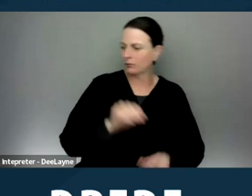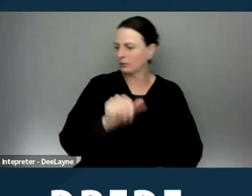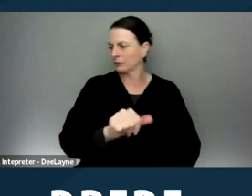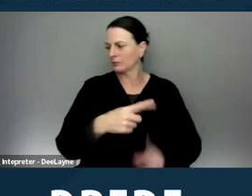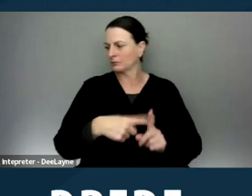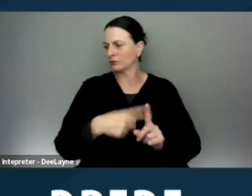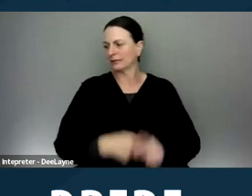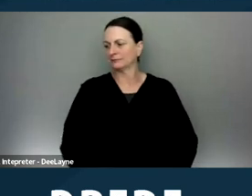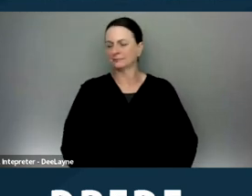Next slide please.